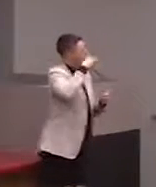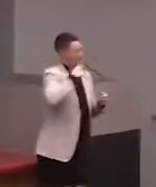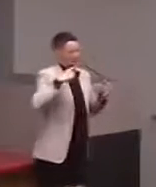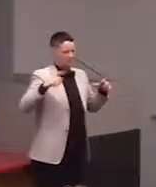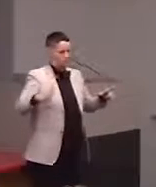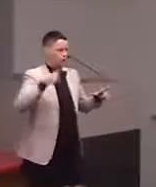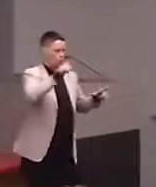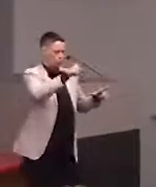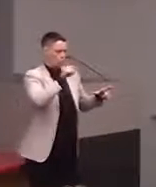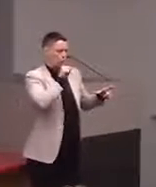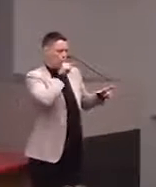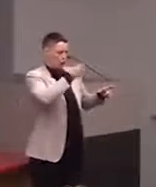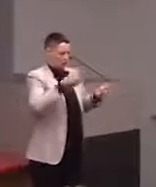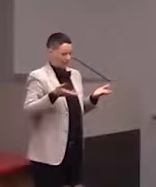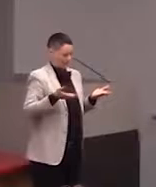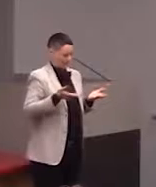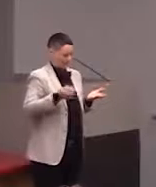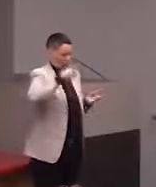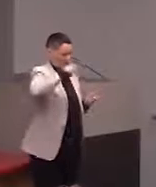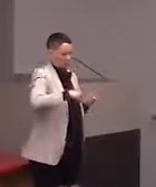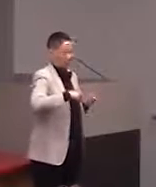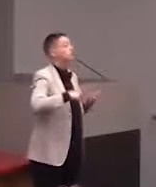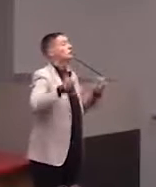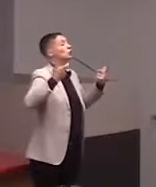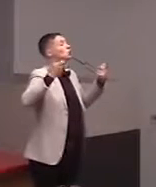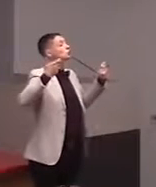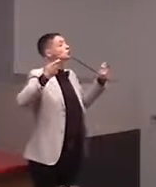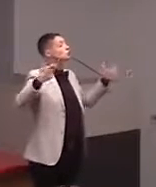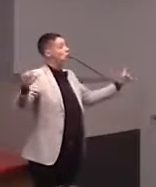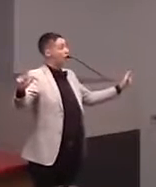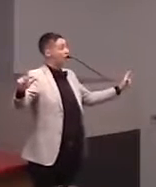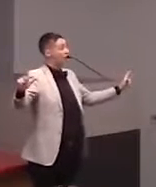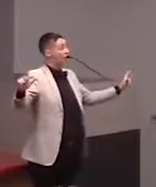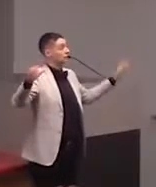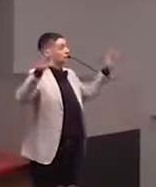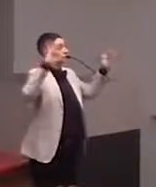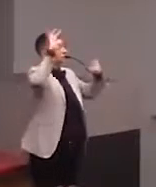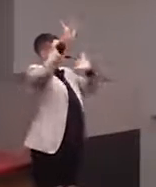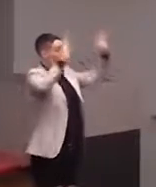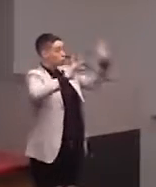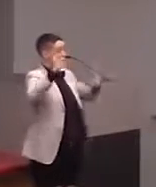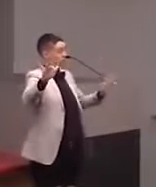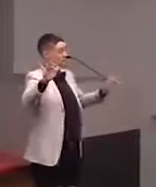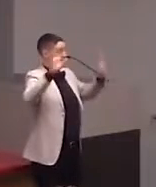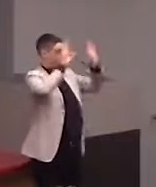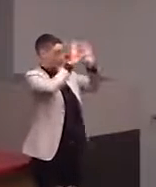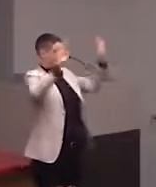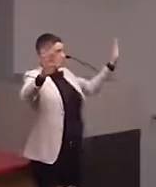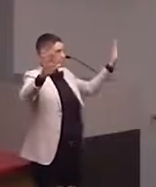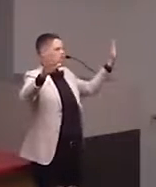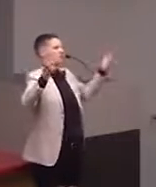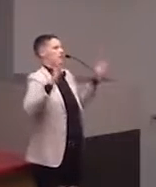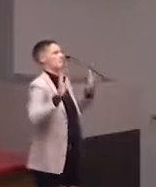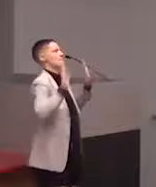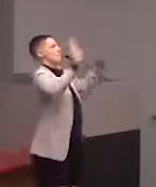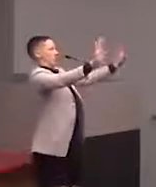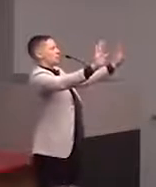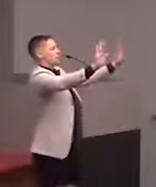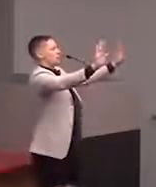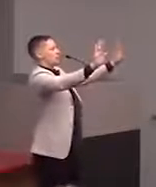[Audience Member] Hey, Lindsay. I have a question about the maps for the museums. How many do you do, do you do, like, one map and the people just take it to the front, or are these replicated so that people can carry them around while moving? 'Cause I saw it says, "You are here" on the- Oh, well, so the giant maps, the ones that go